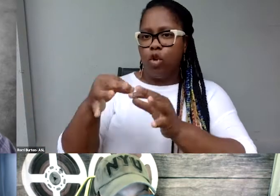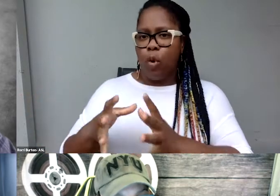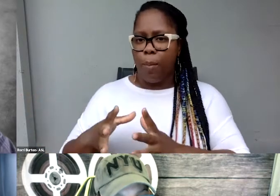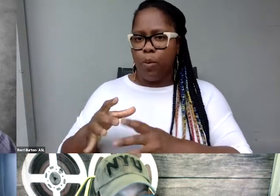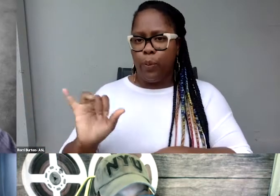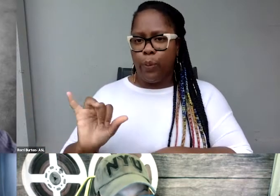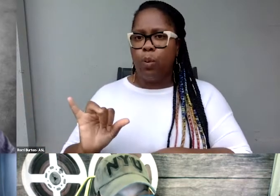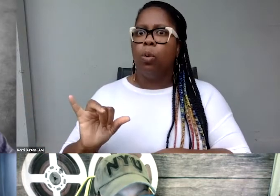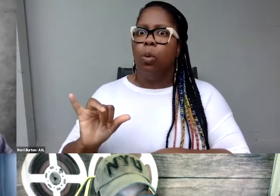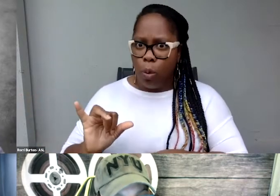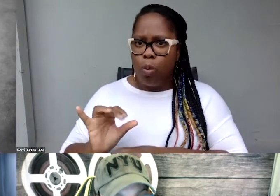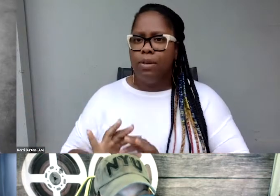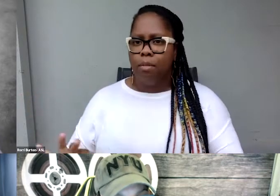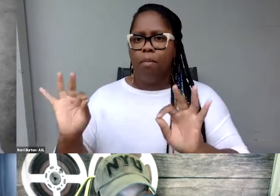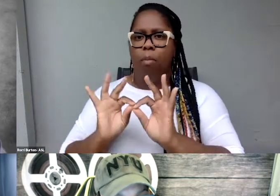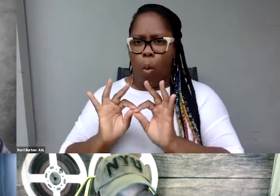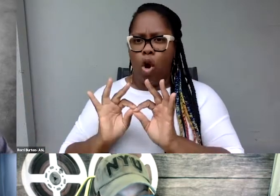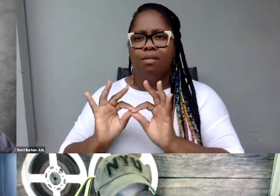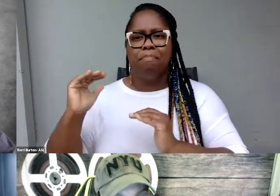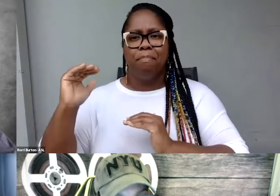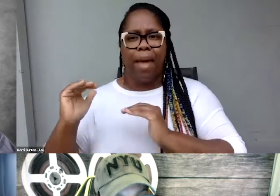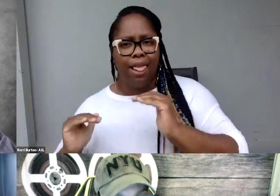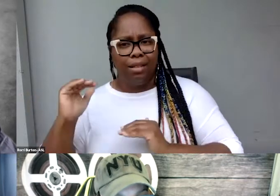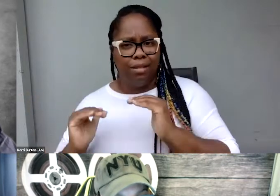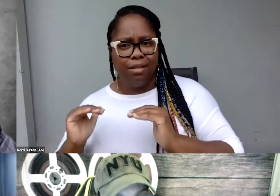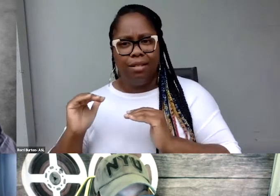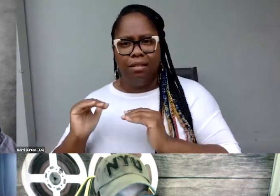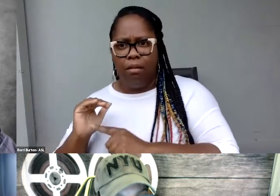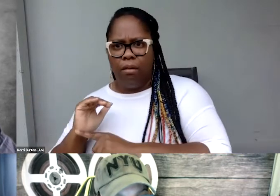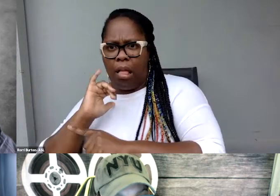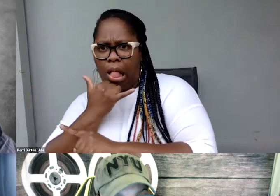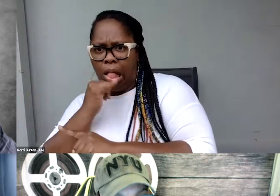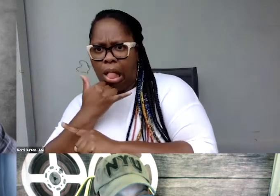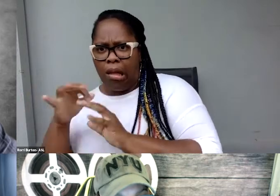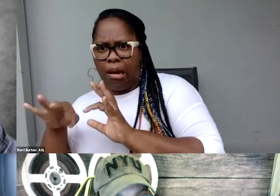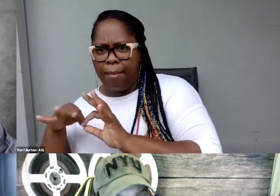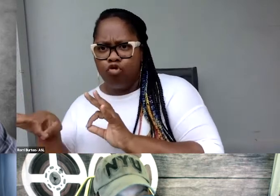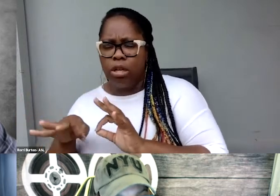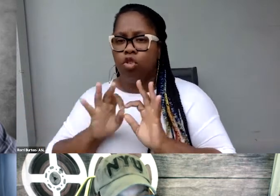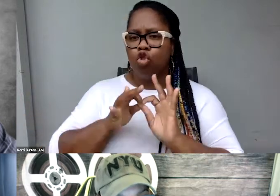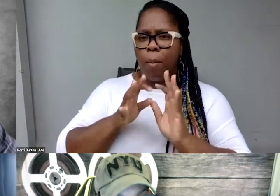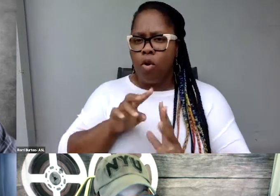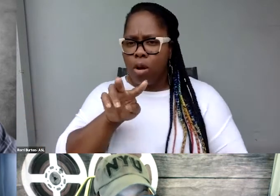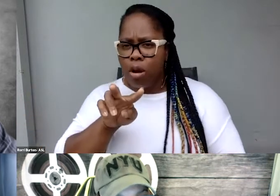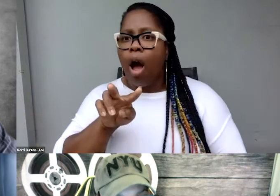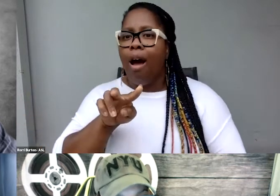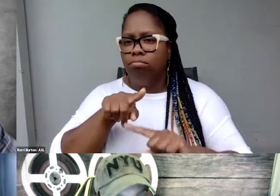important counterbalance to more error prone captioning. And we'll be talking more about that,